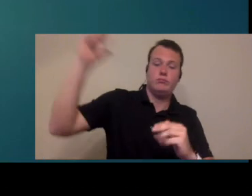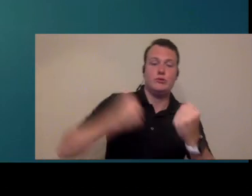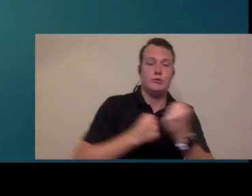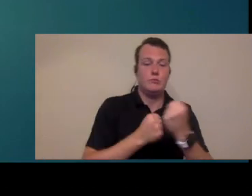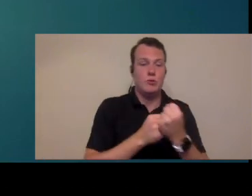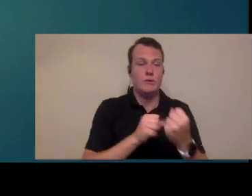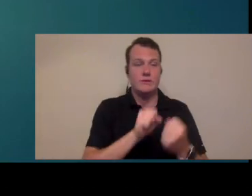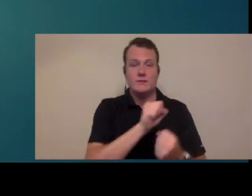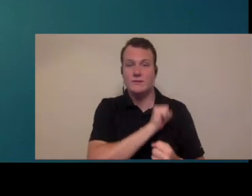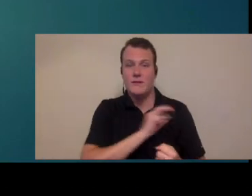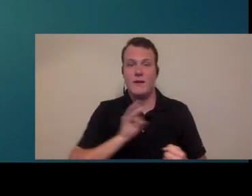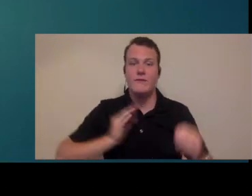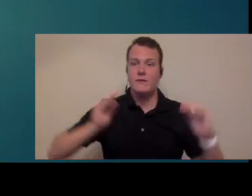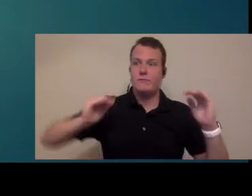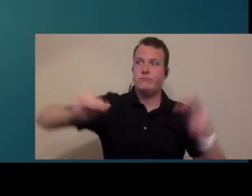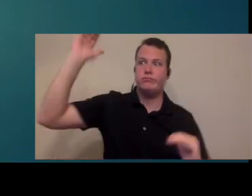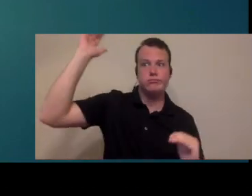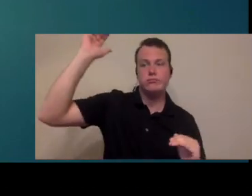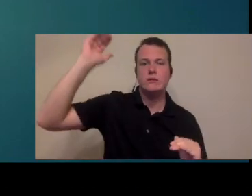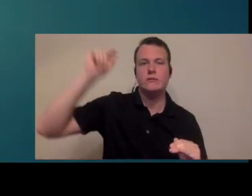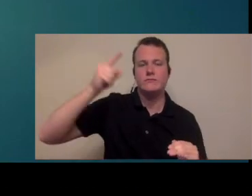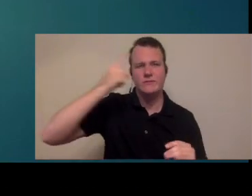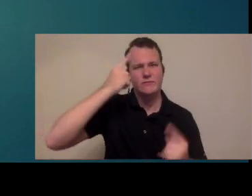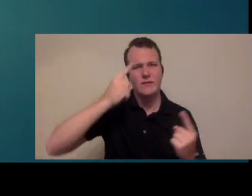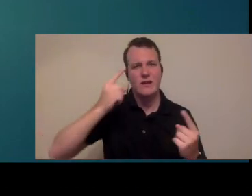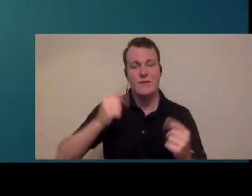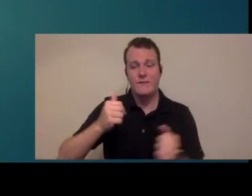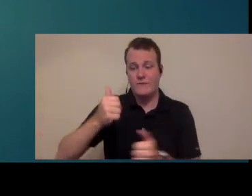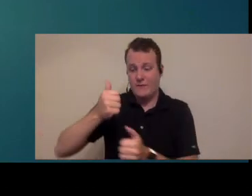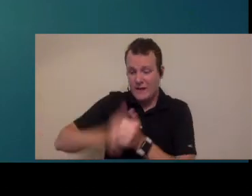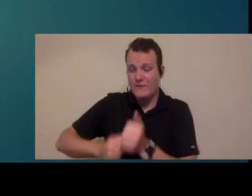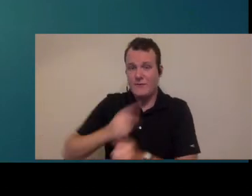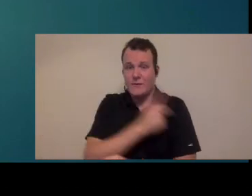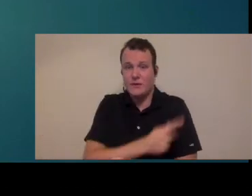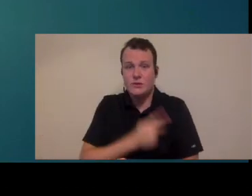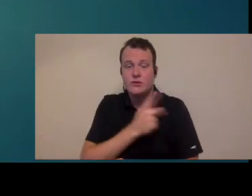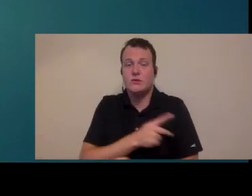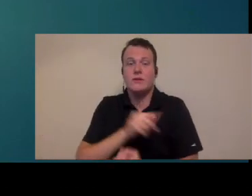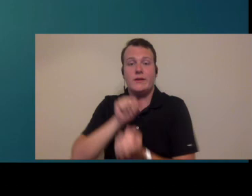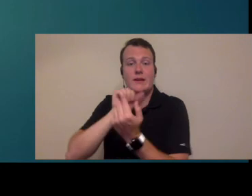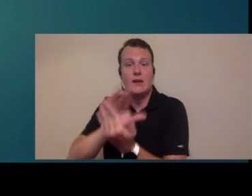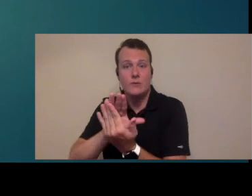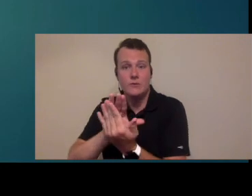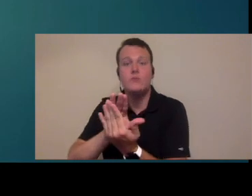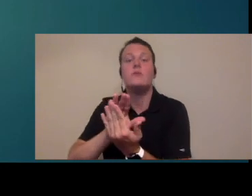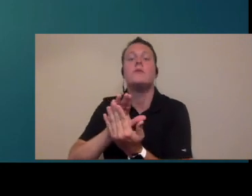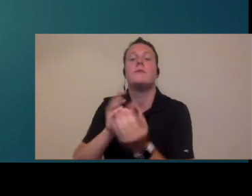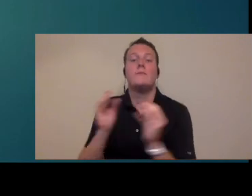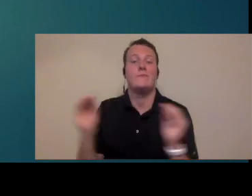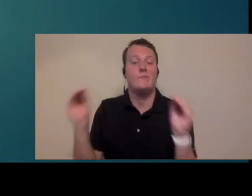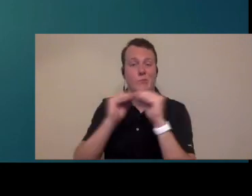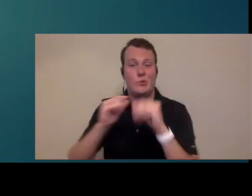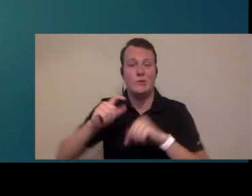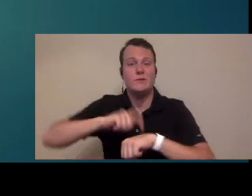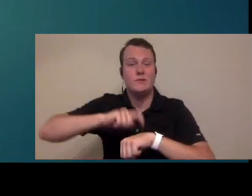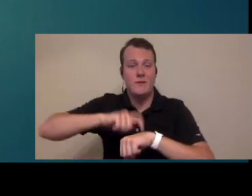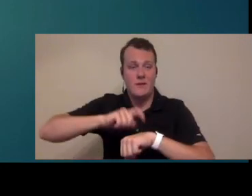providers than support staff because when you think about all of the things that have to happen for every patient encounter there's actually more time